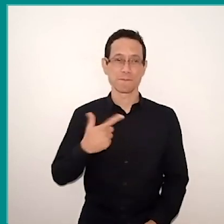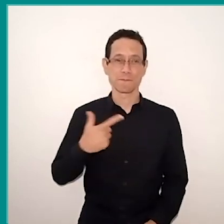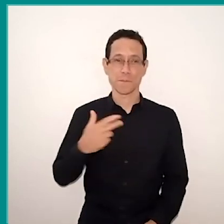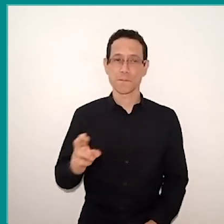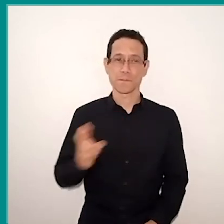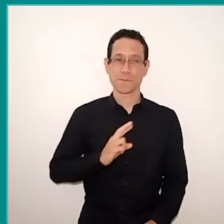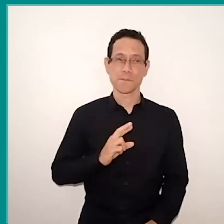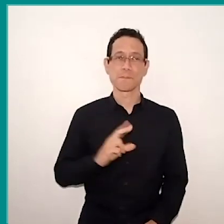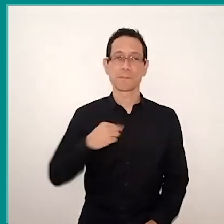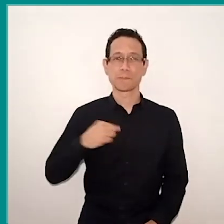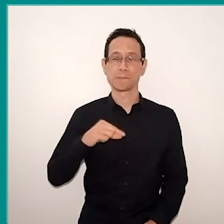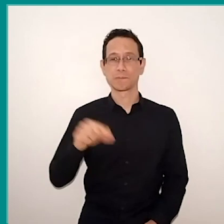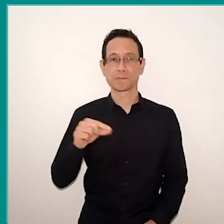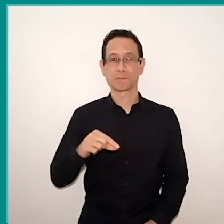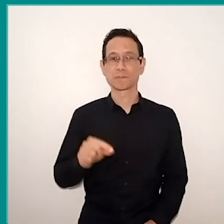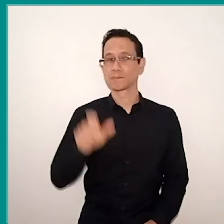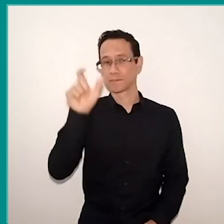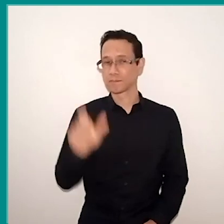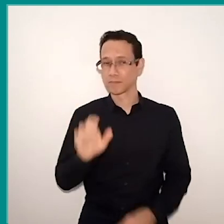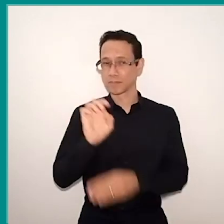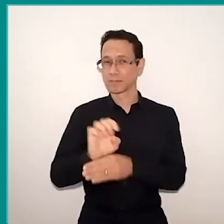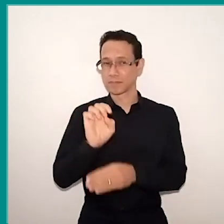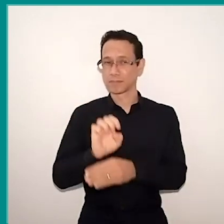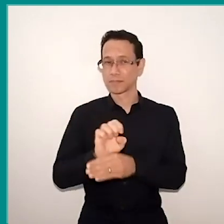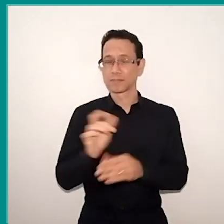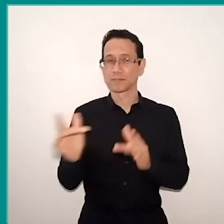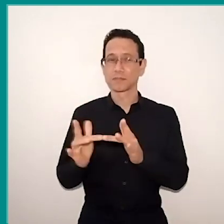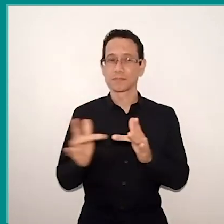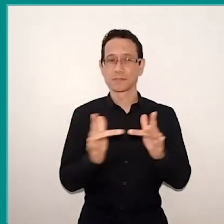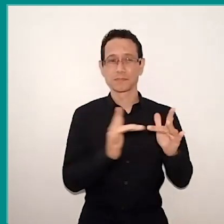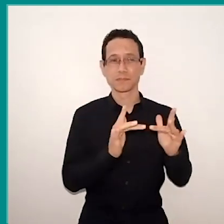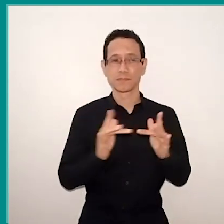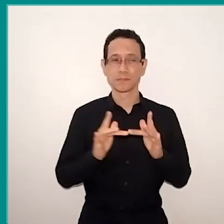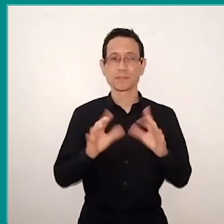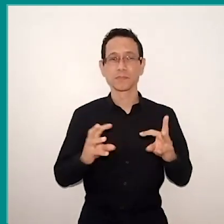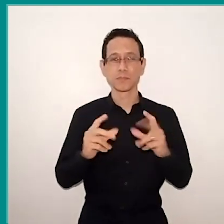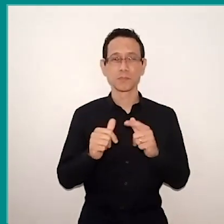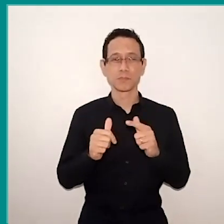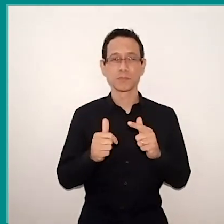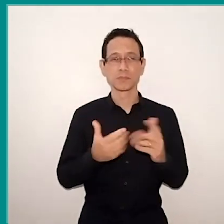which is the role of the state in this connectivity for all children and the teenagers and young people in schools?